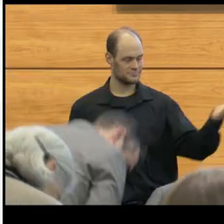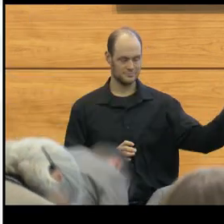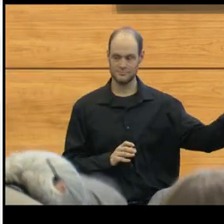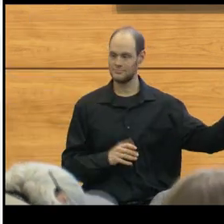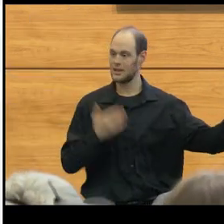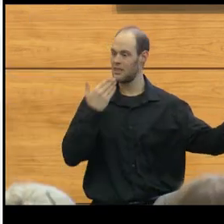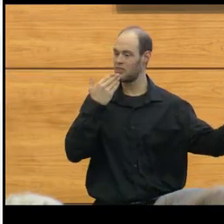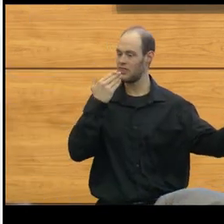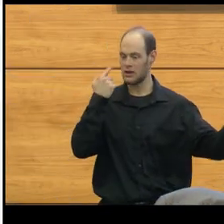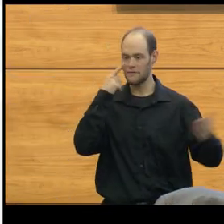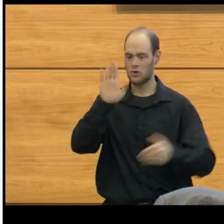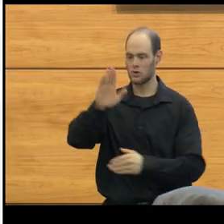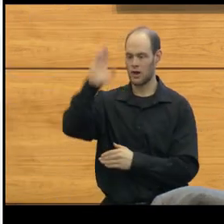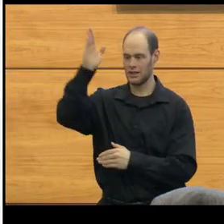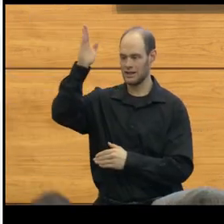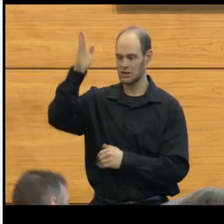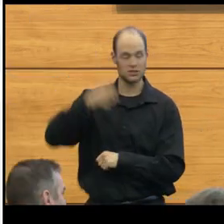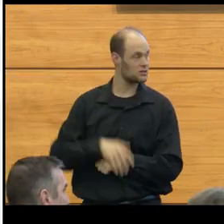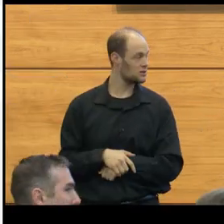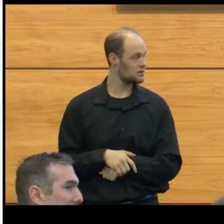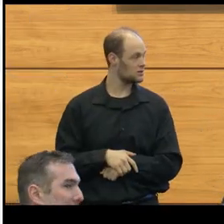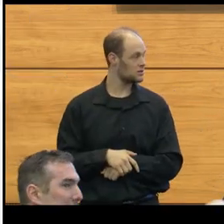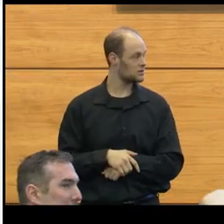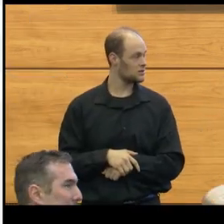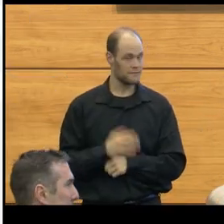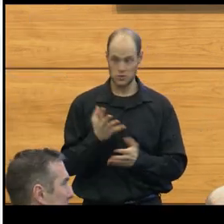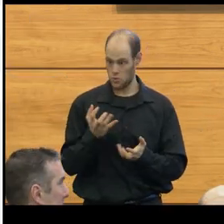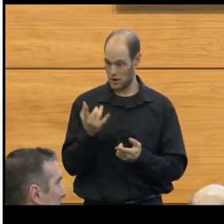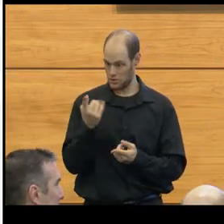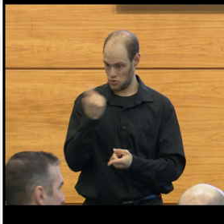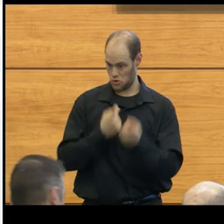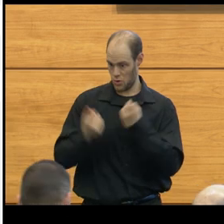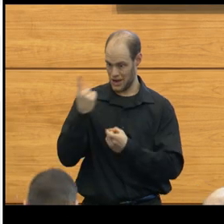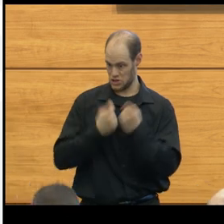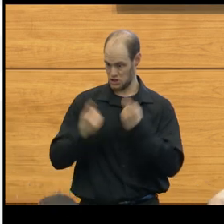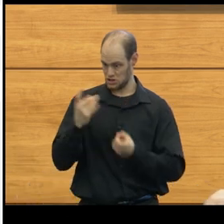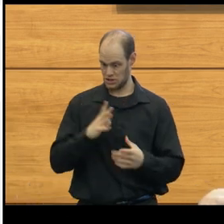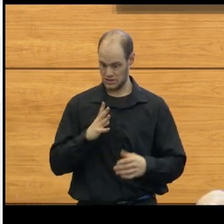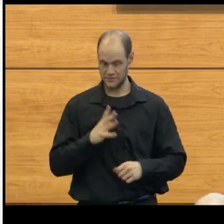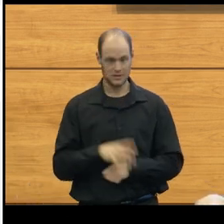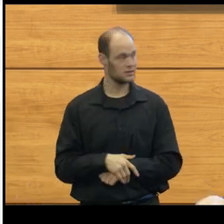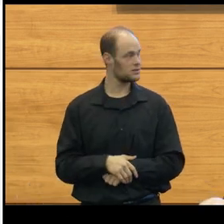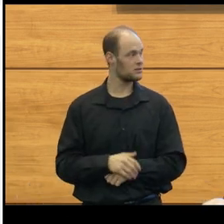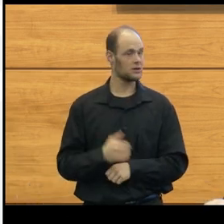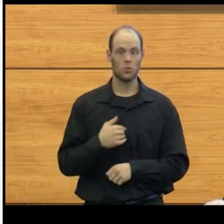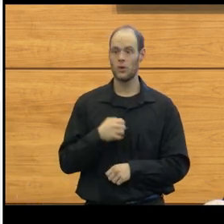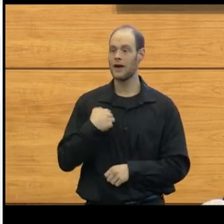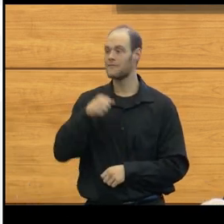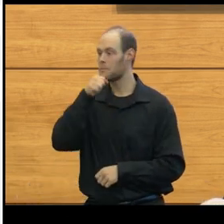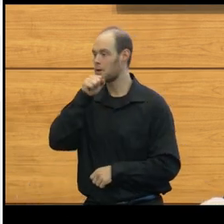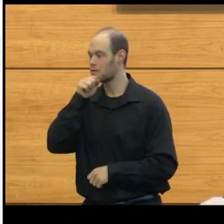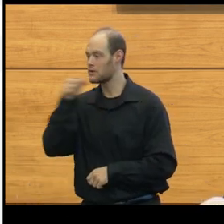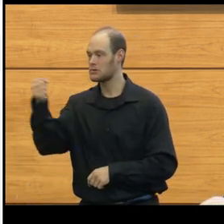Thank you so much for your lecture. If you're willing to take a couple questions. Thank you. We have microphones that we can pass,